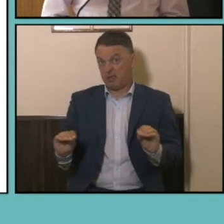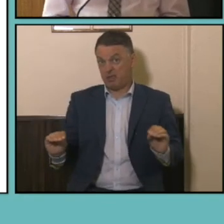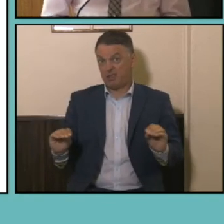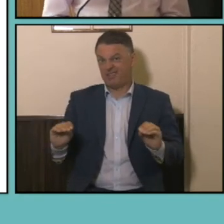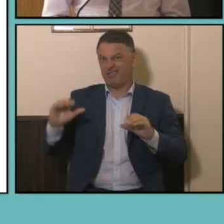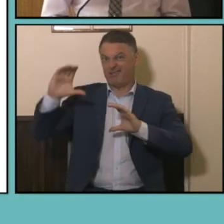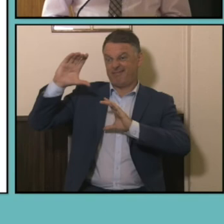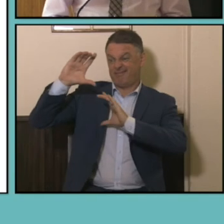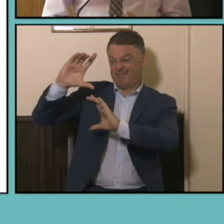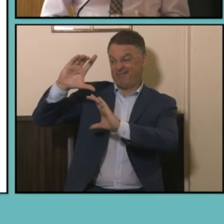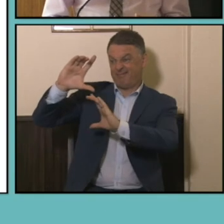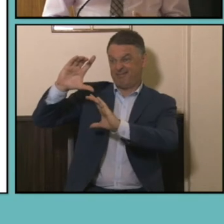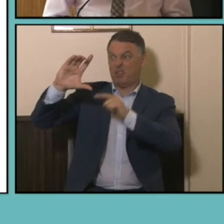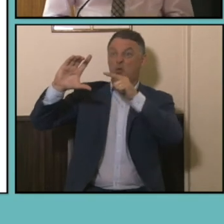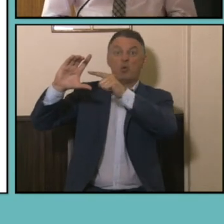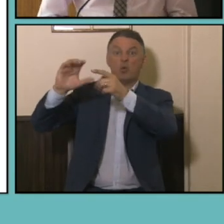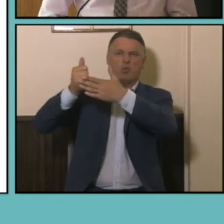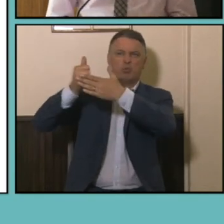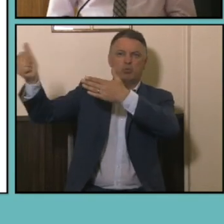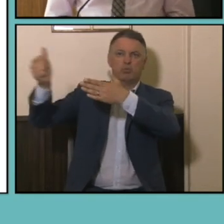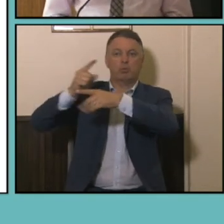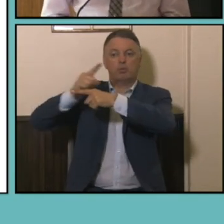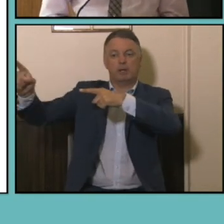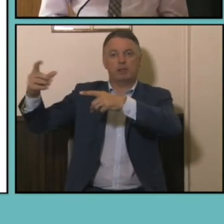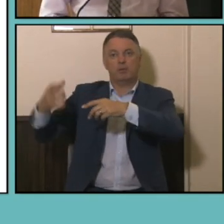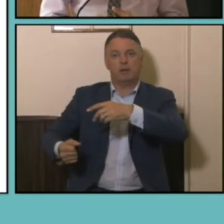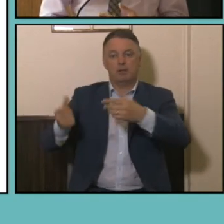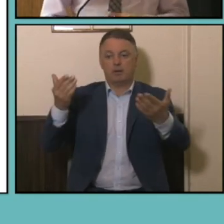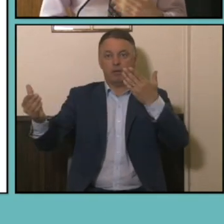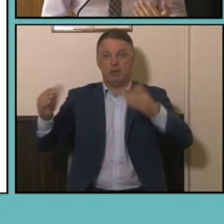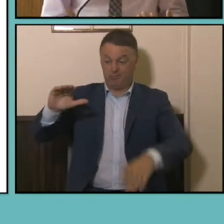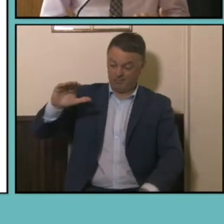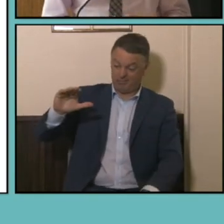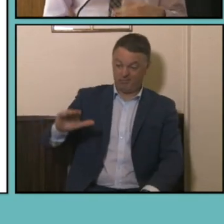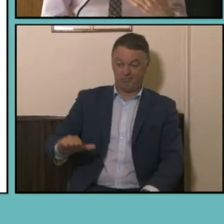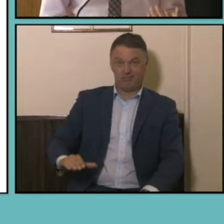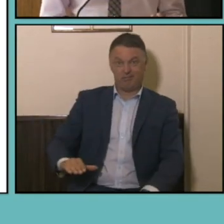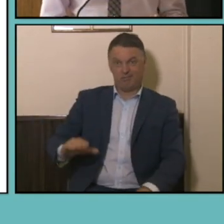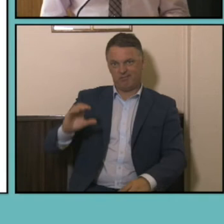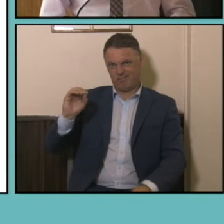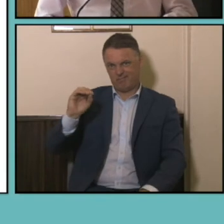that we're almost 50% as likely to have to be employed and fit and have a 50%